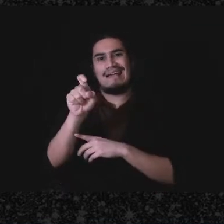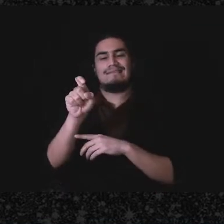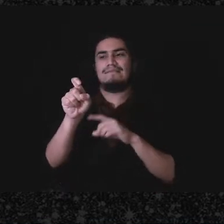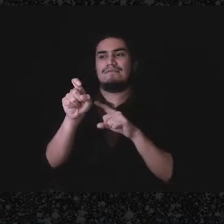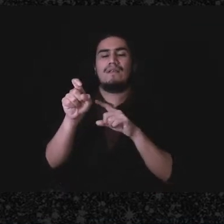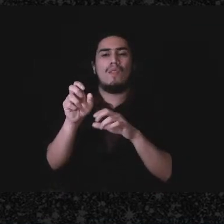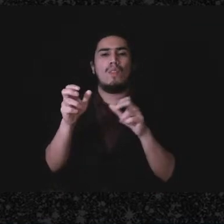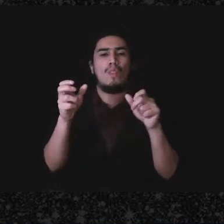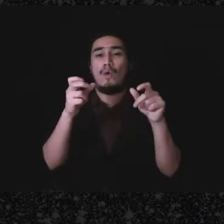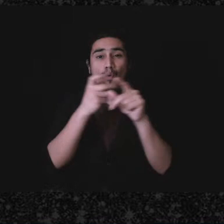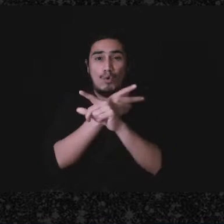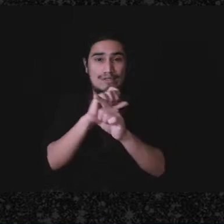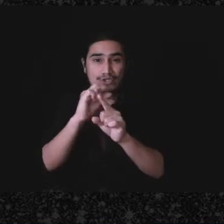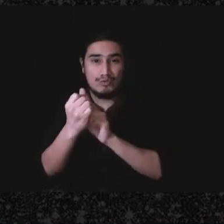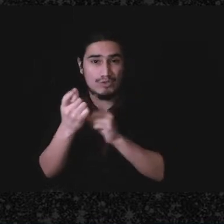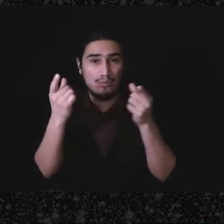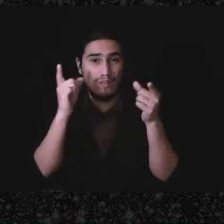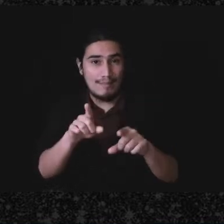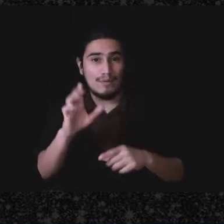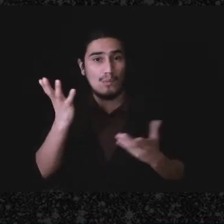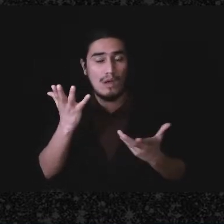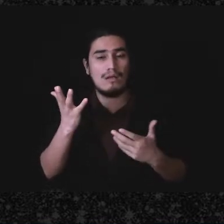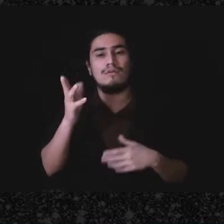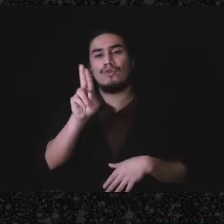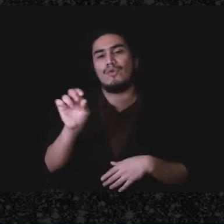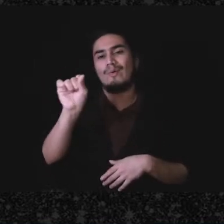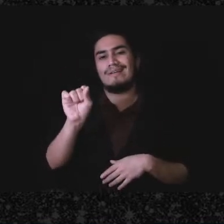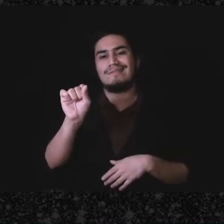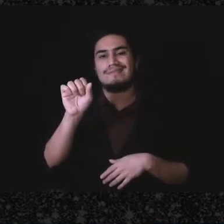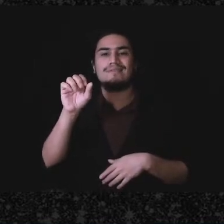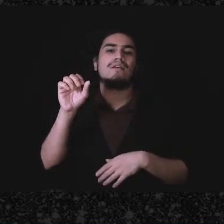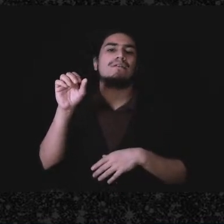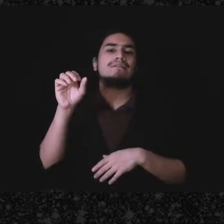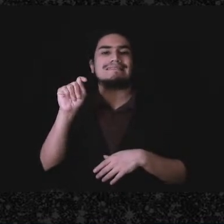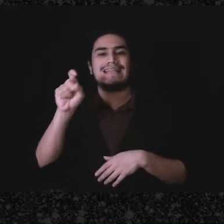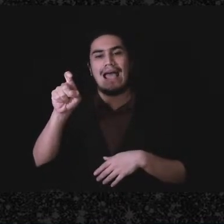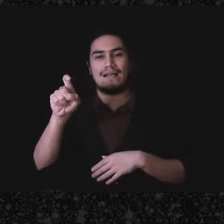case will end up is the United States Tax Court, and you have the choice to file a petition in